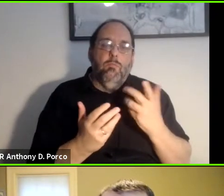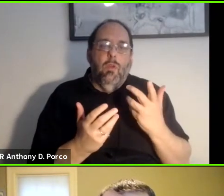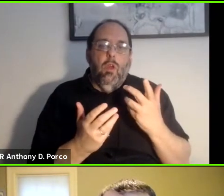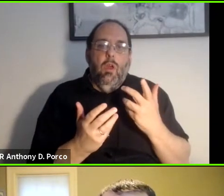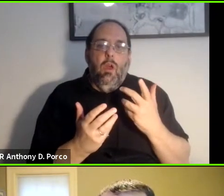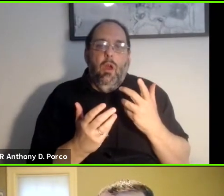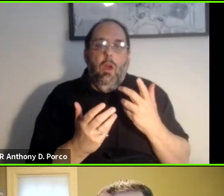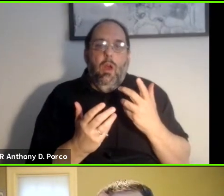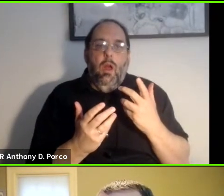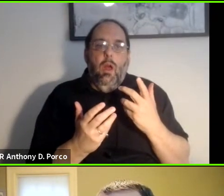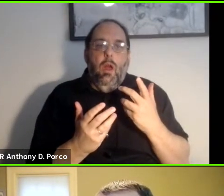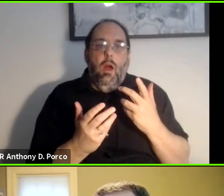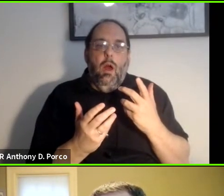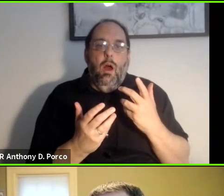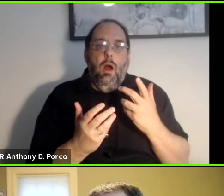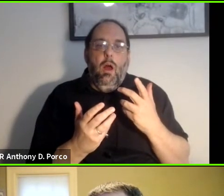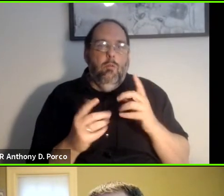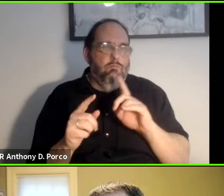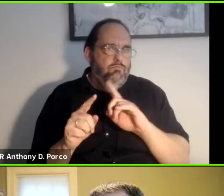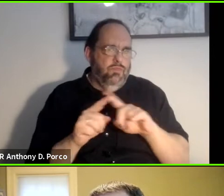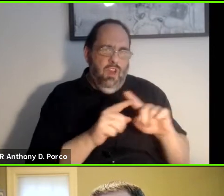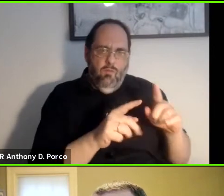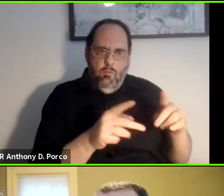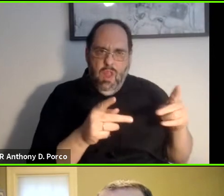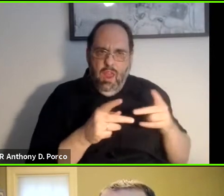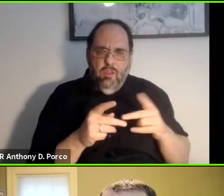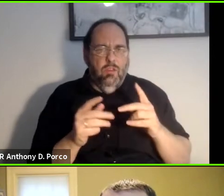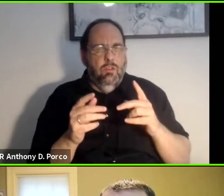This has occurred in a variety of different locations in different forms.